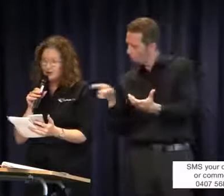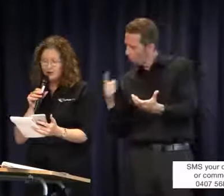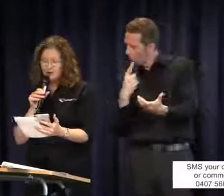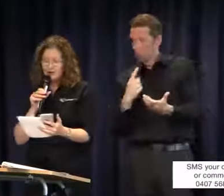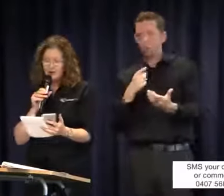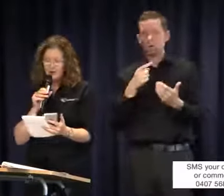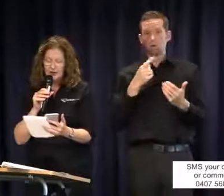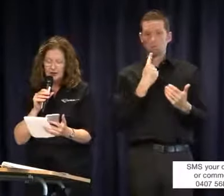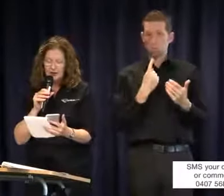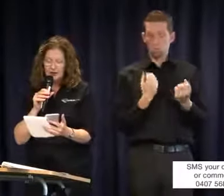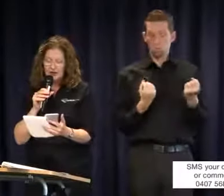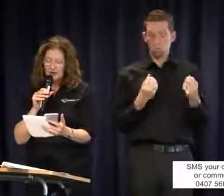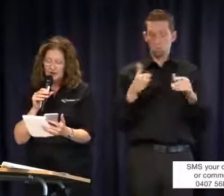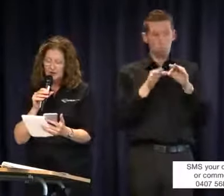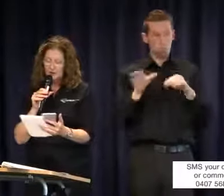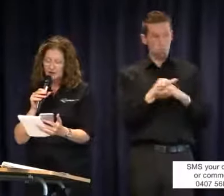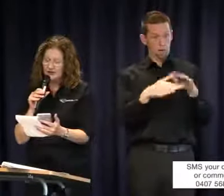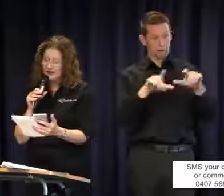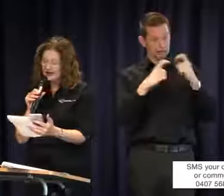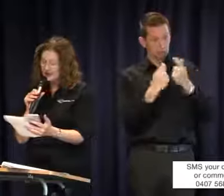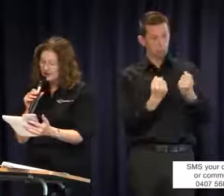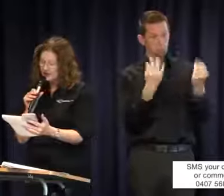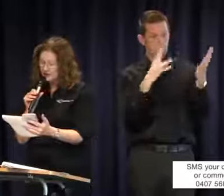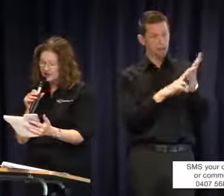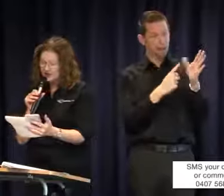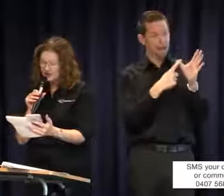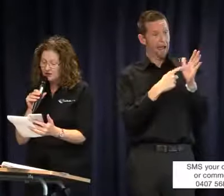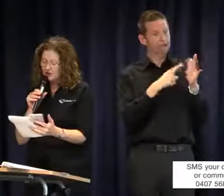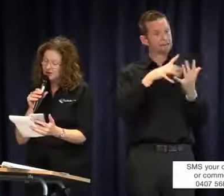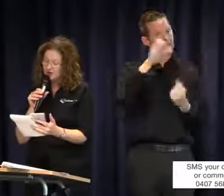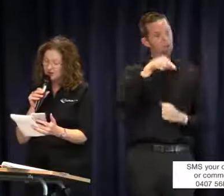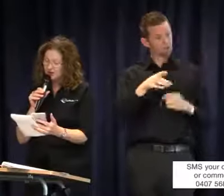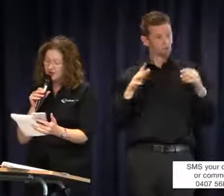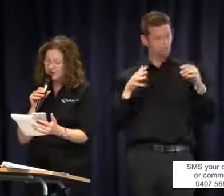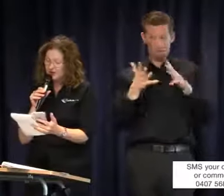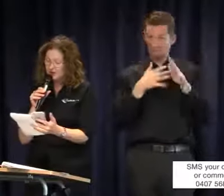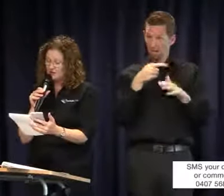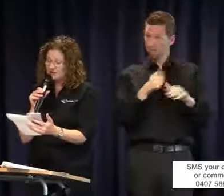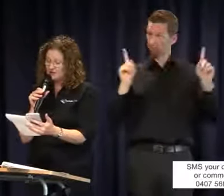accredited interpreter in a classroom an act of discrimination, a breach of our rights?